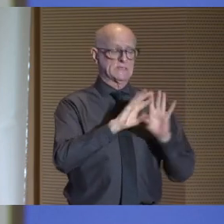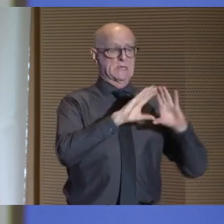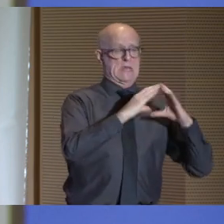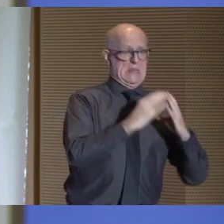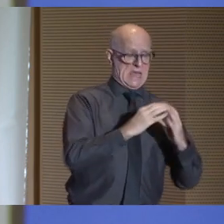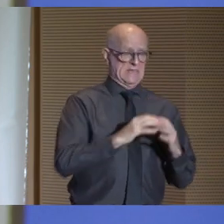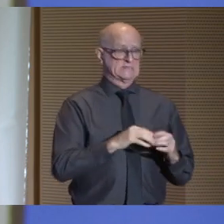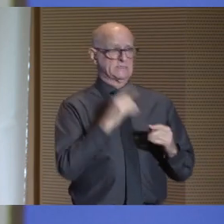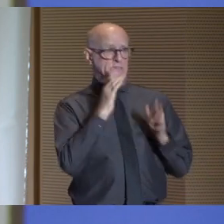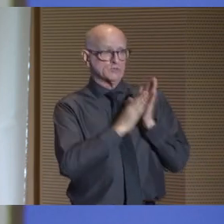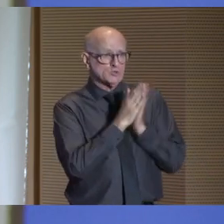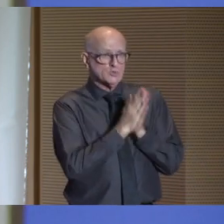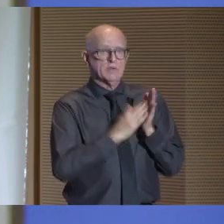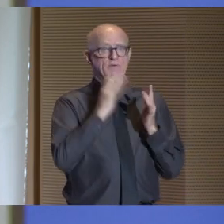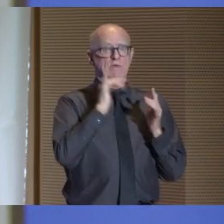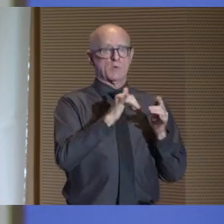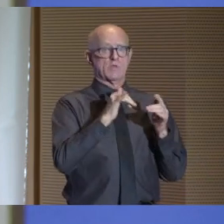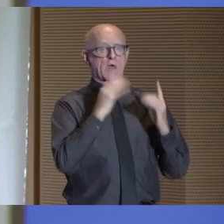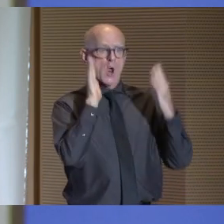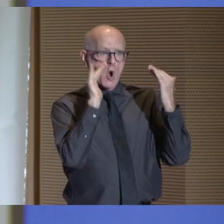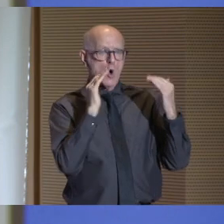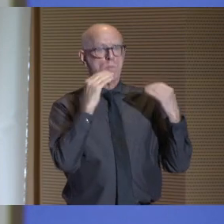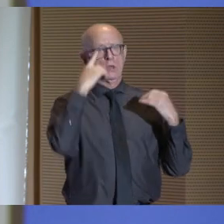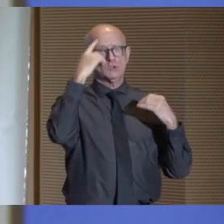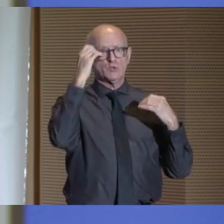by the pursuit of something greater.